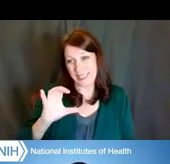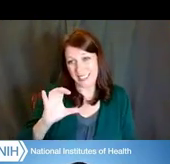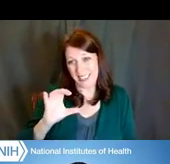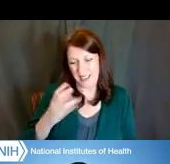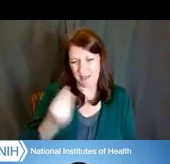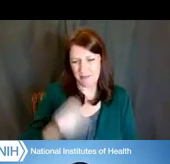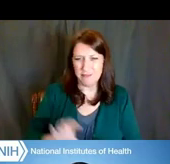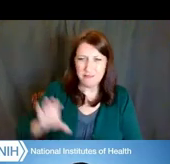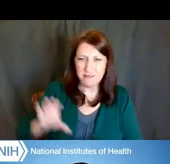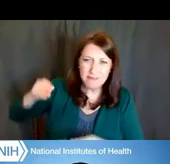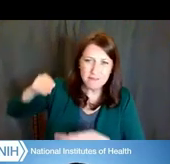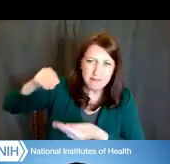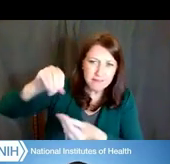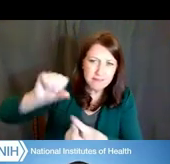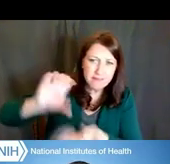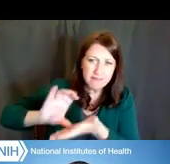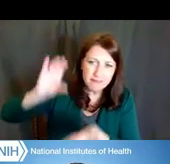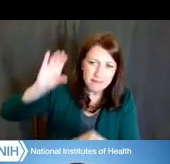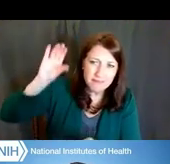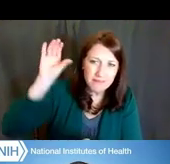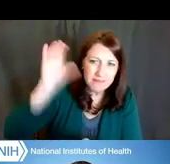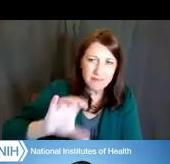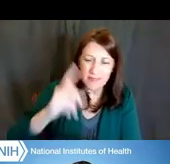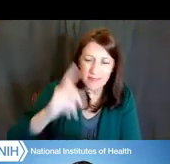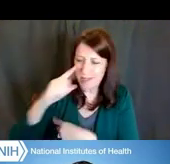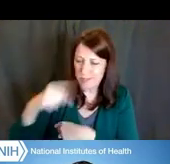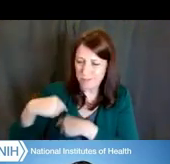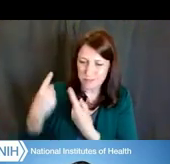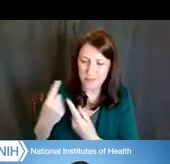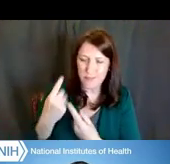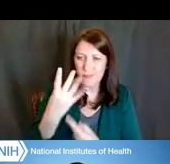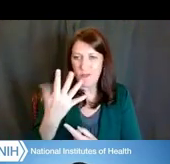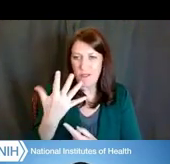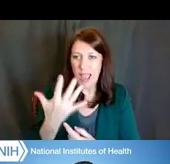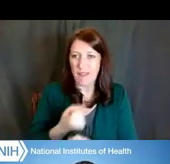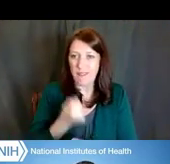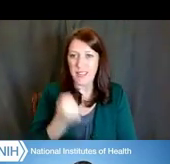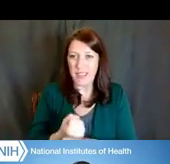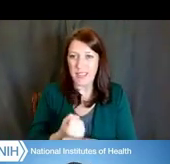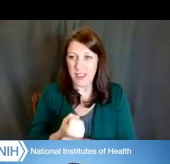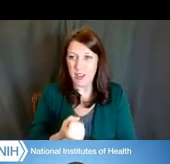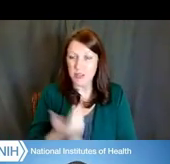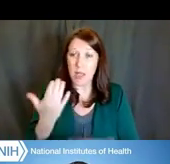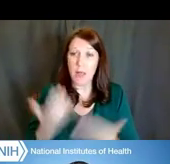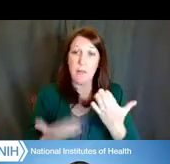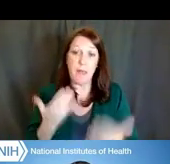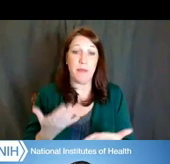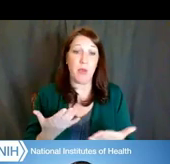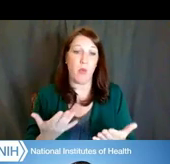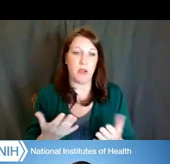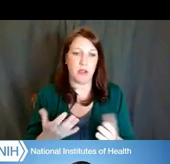in this particular area in the last four or five years, you might want to reformulate some of your research ideas